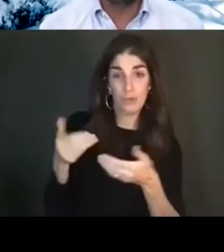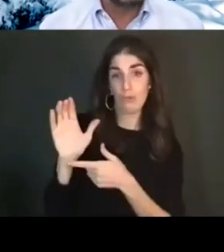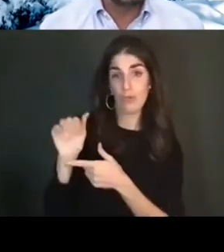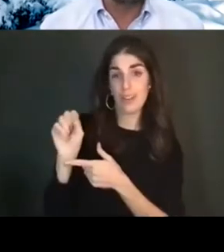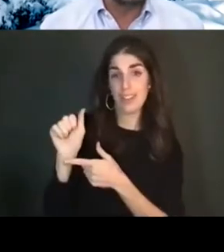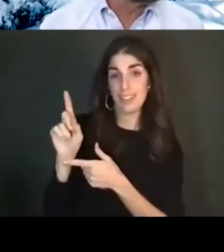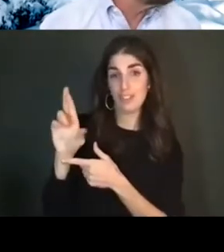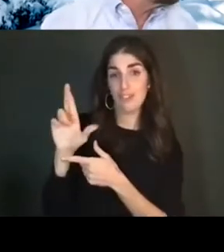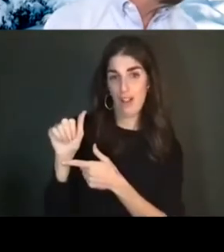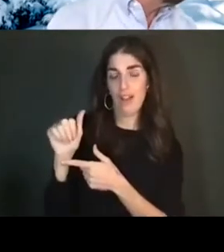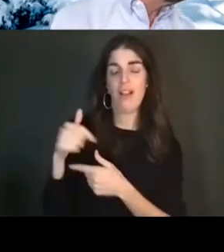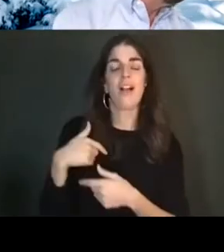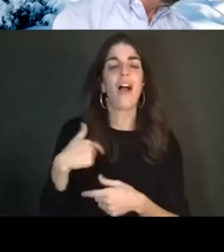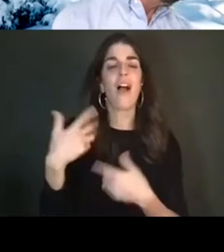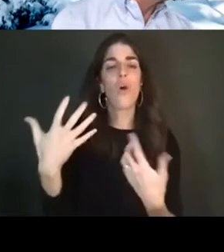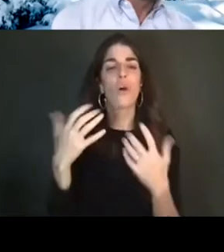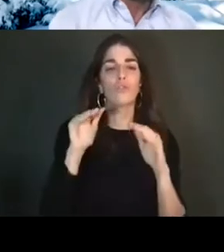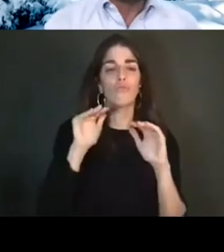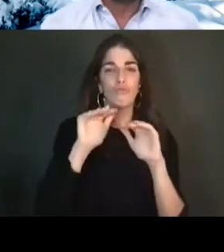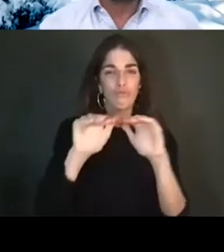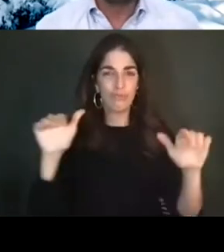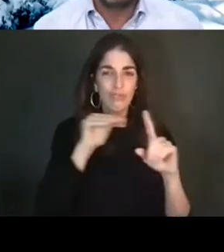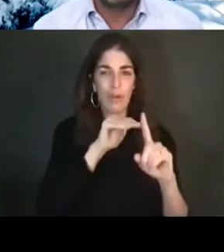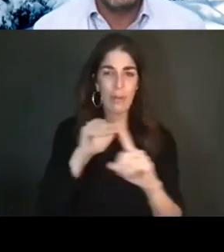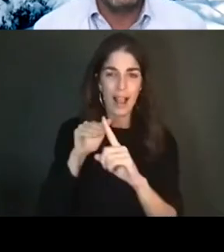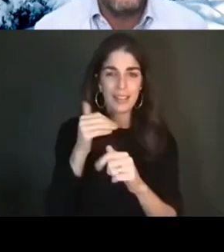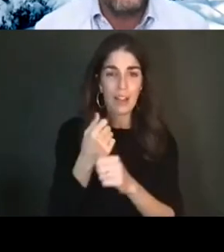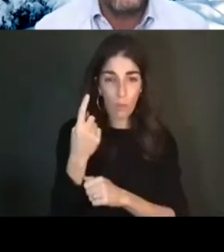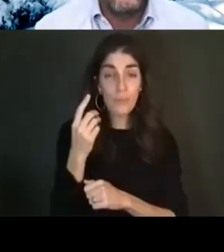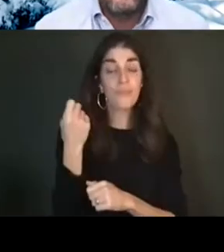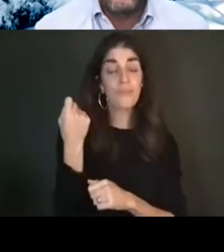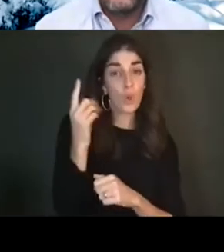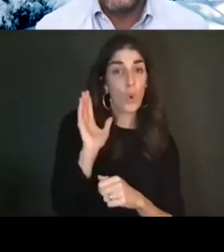take over, I also want to remind everyone that we are going to have another -- this